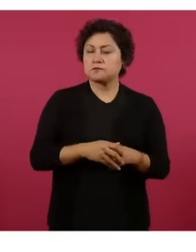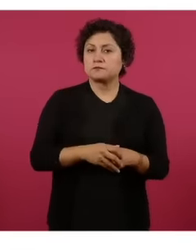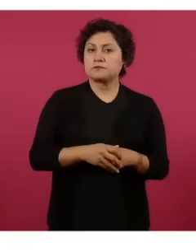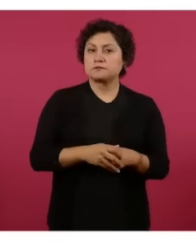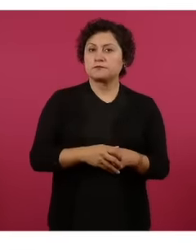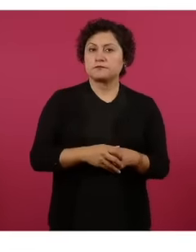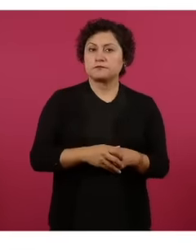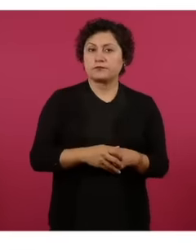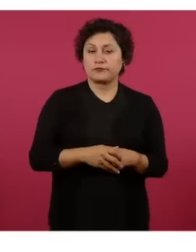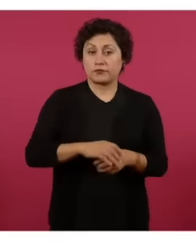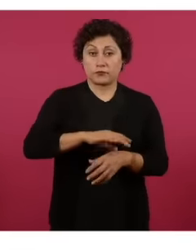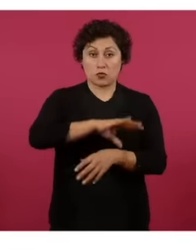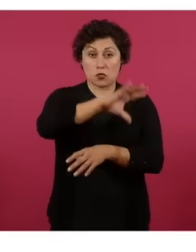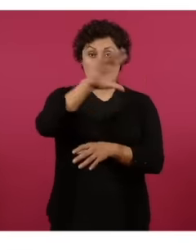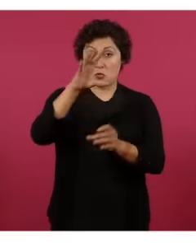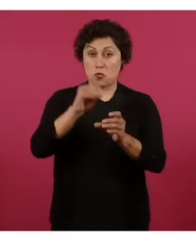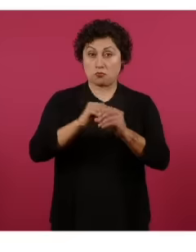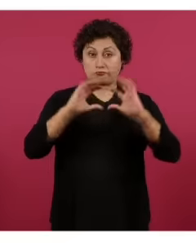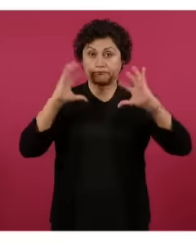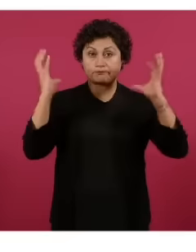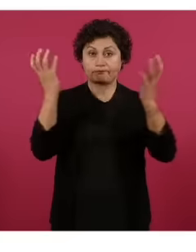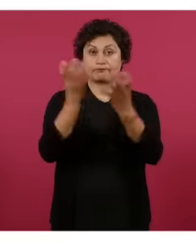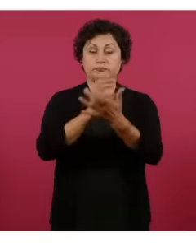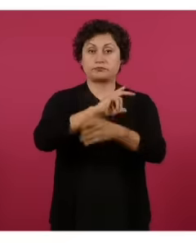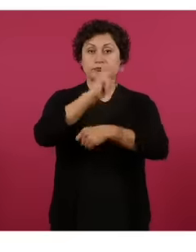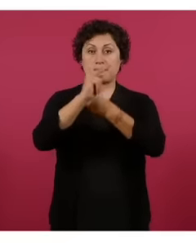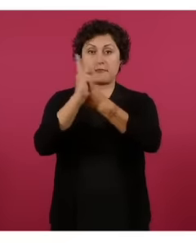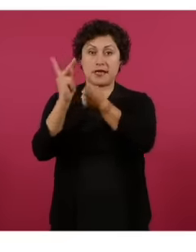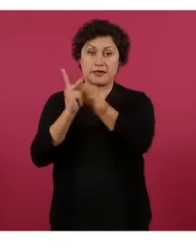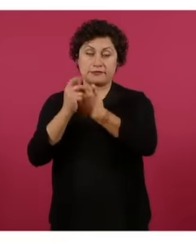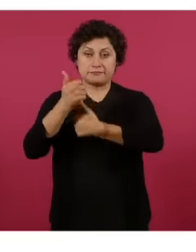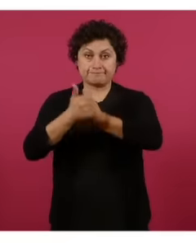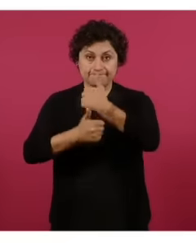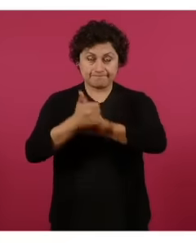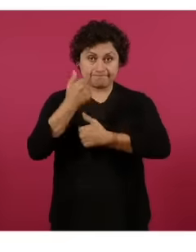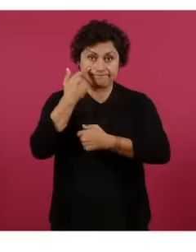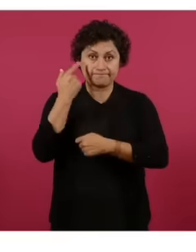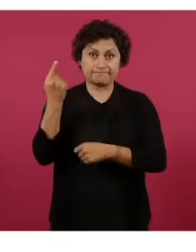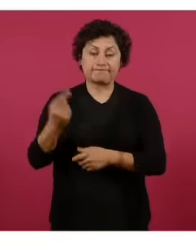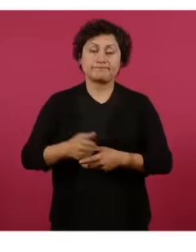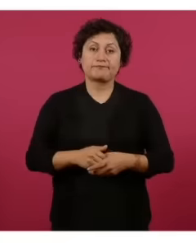countries in